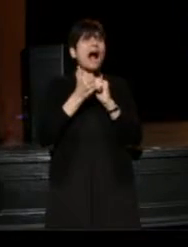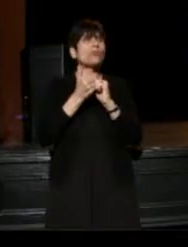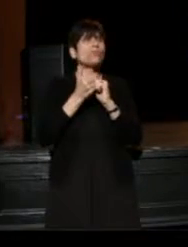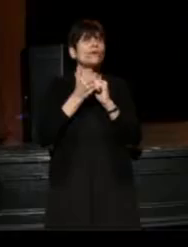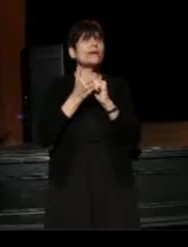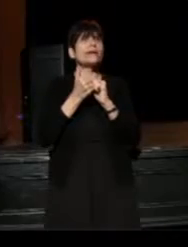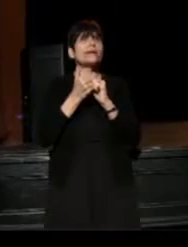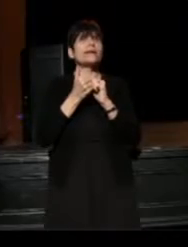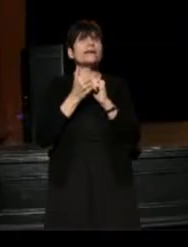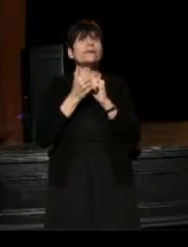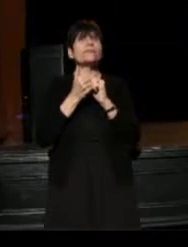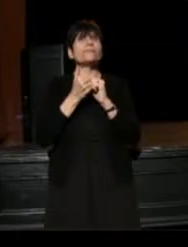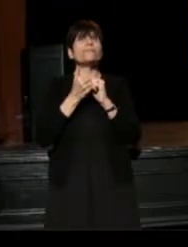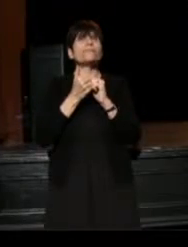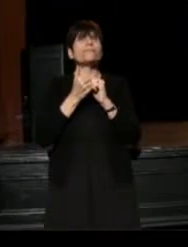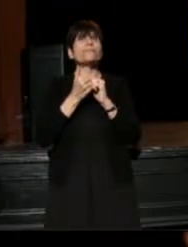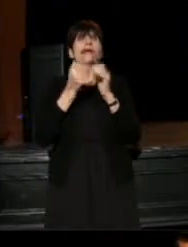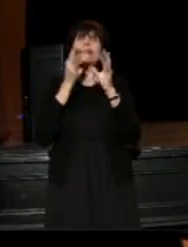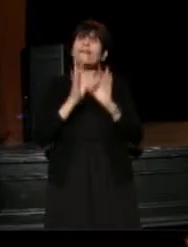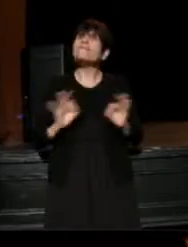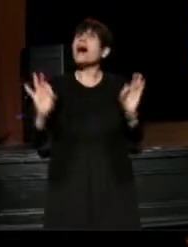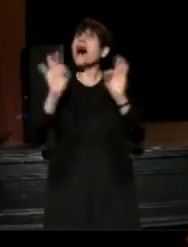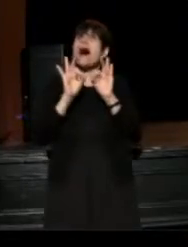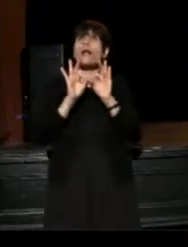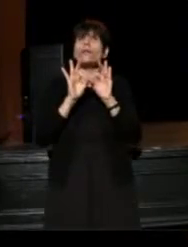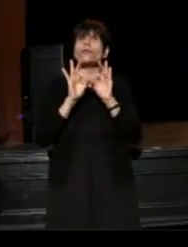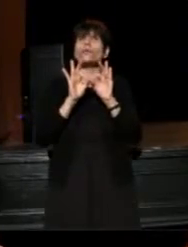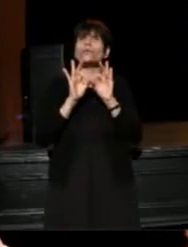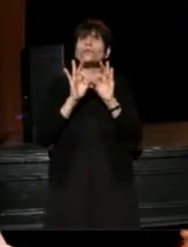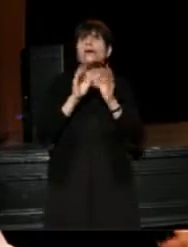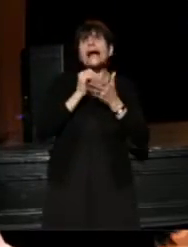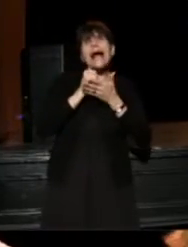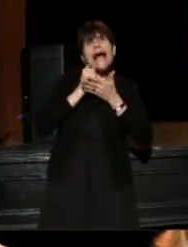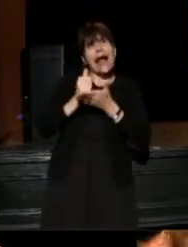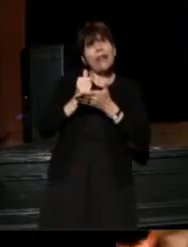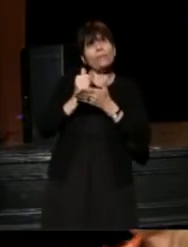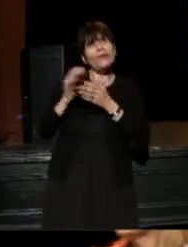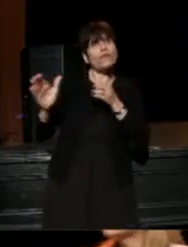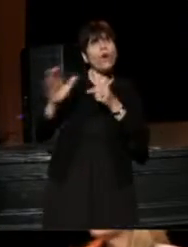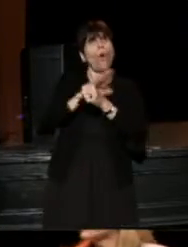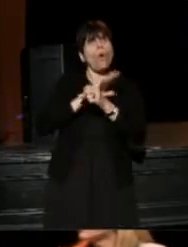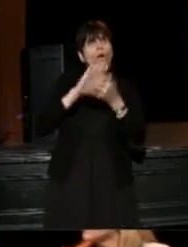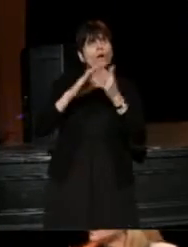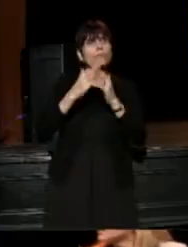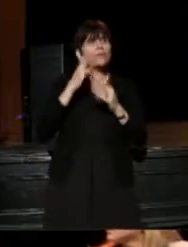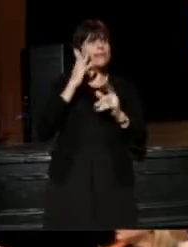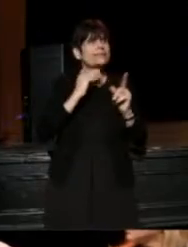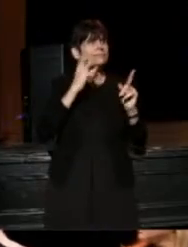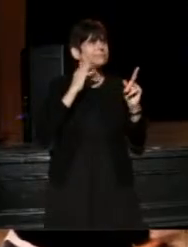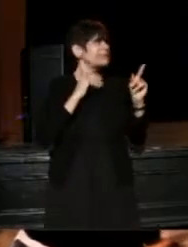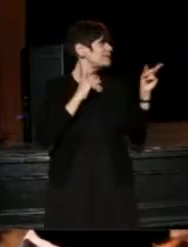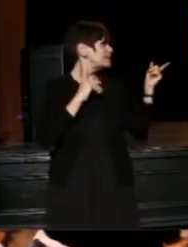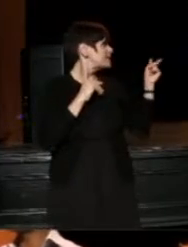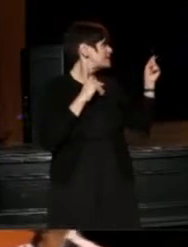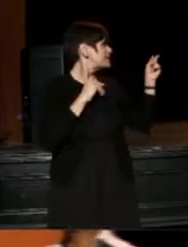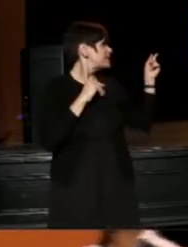That the value isn't that you are helping the whole community experience? (Michael) I thought about this recently.